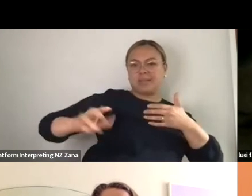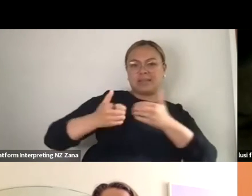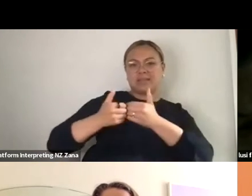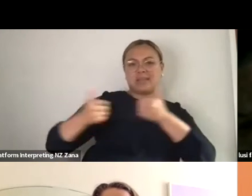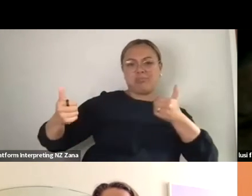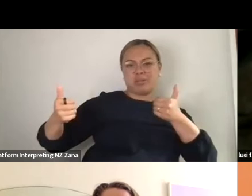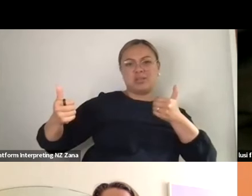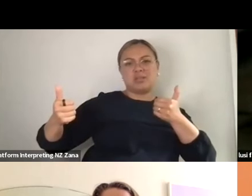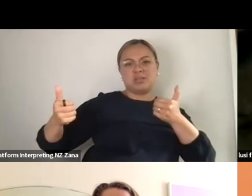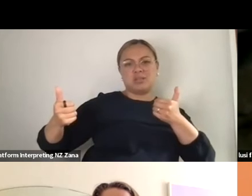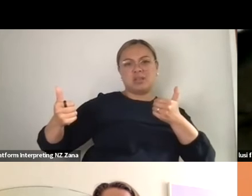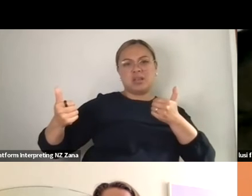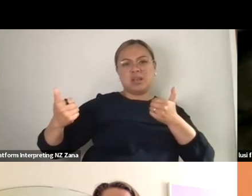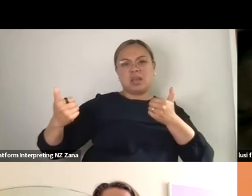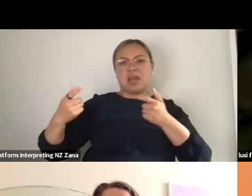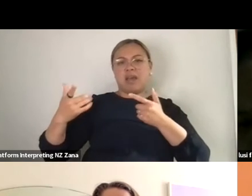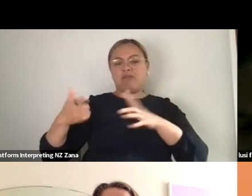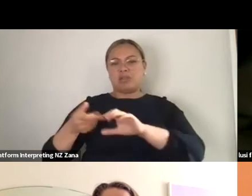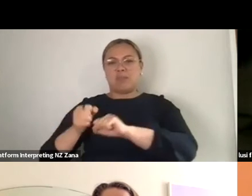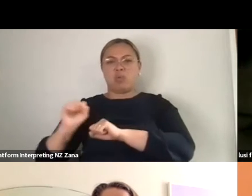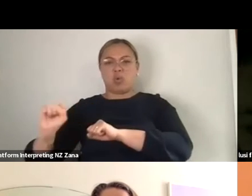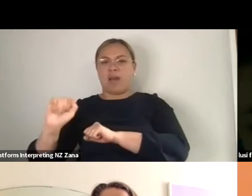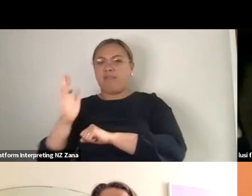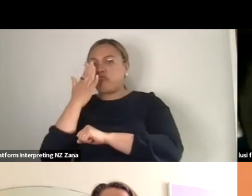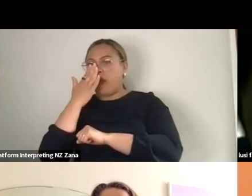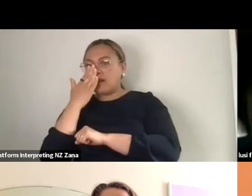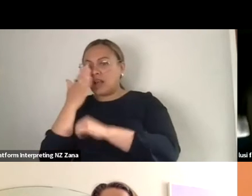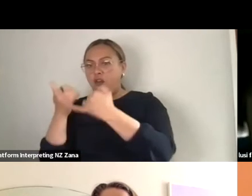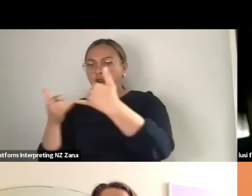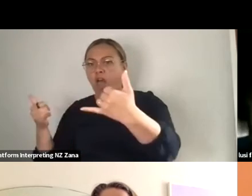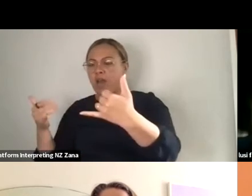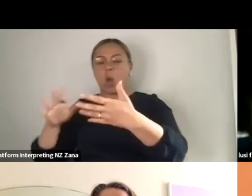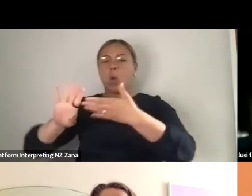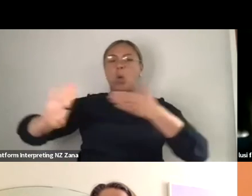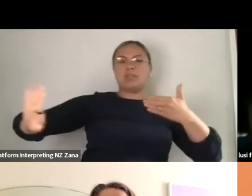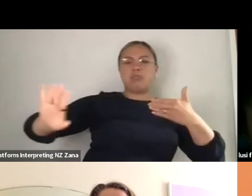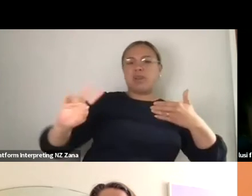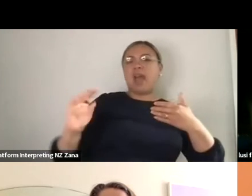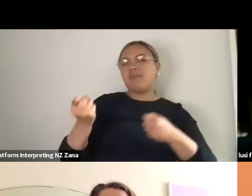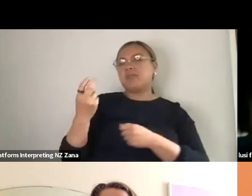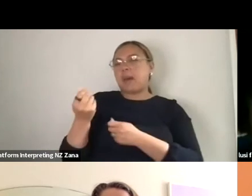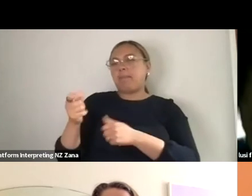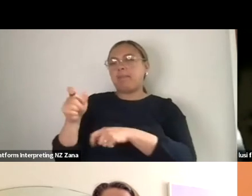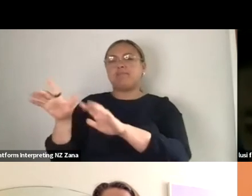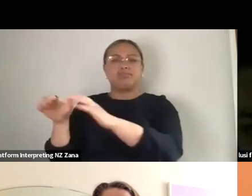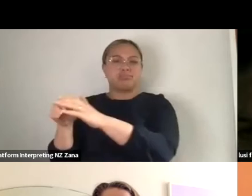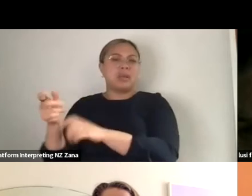with the house crew for example, all of them. There is definitely a difficulty at times with-